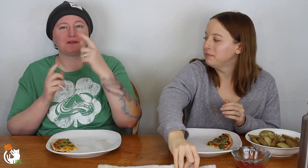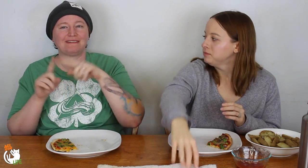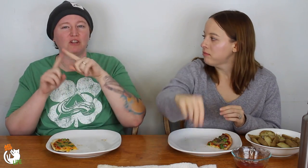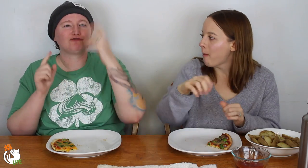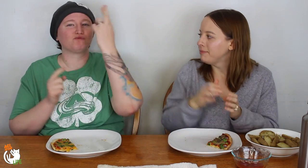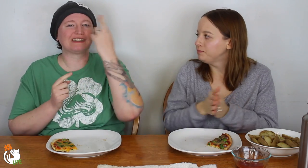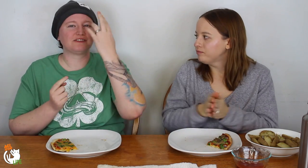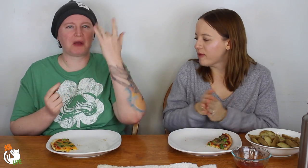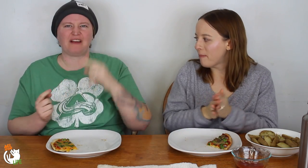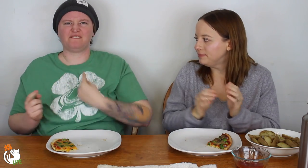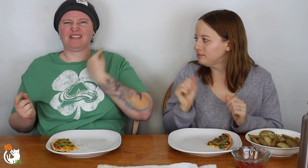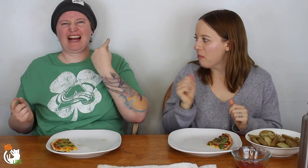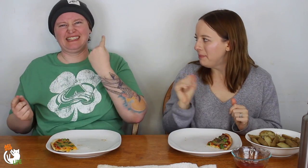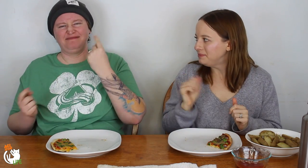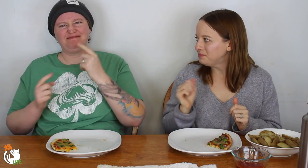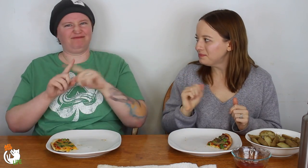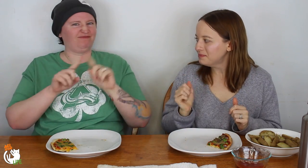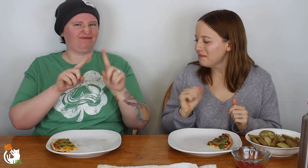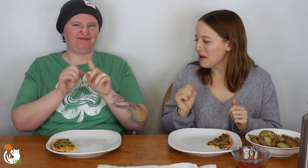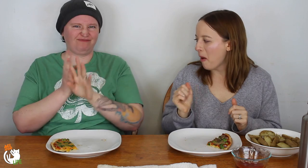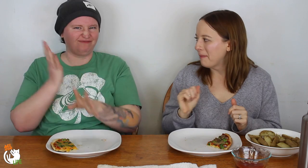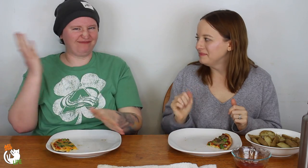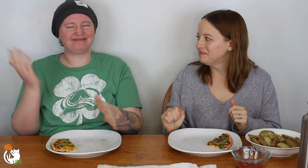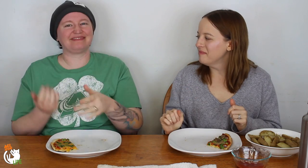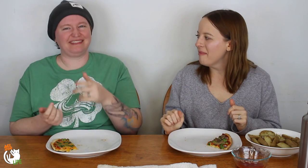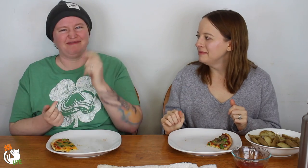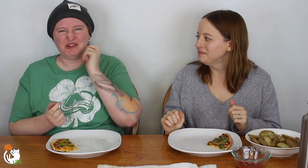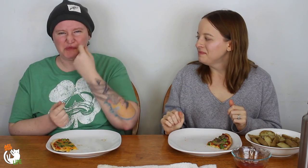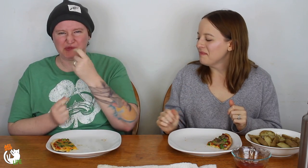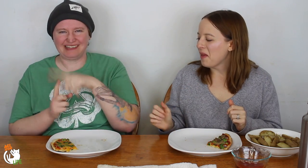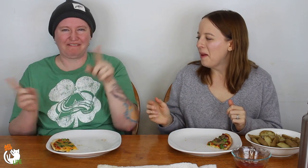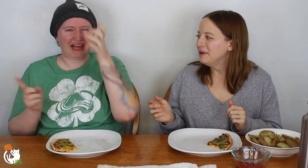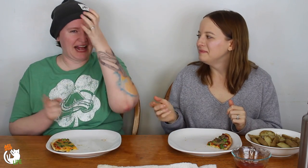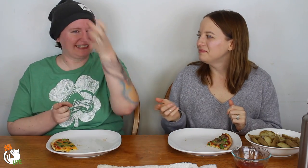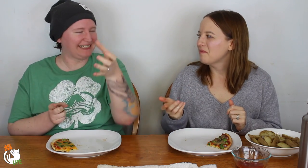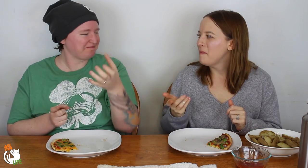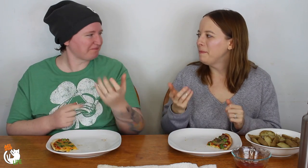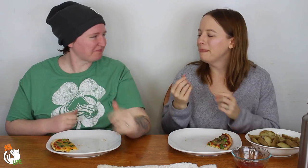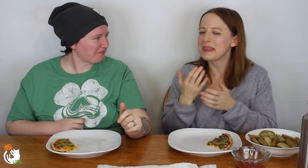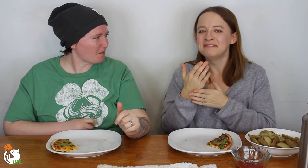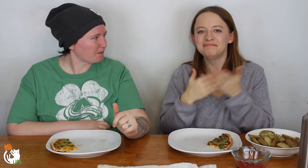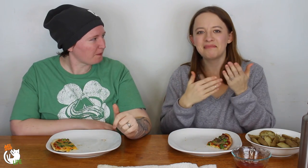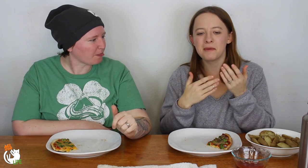had to put down different reasons why you would be offended by whatever the topic was. It was really cool. A very different concept.